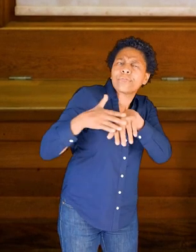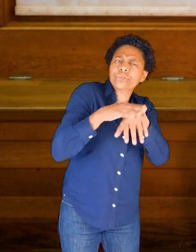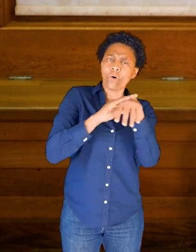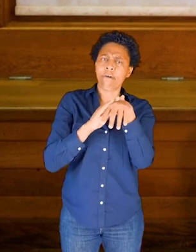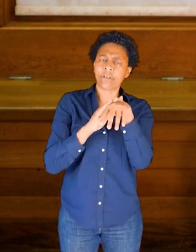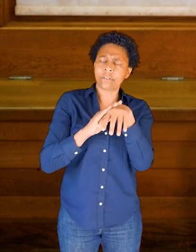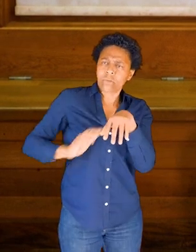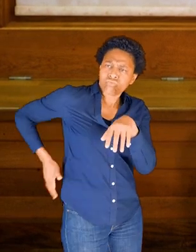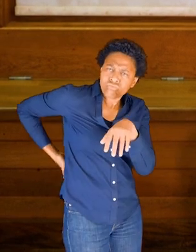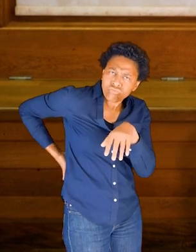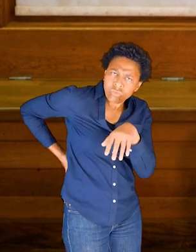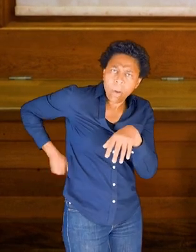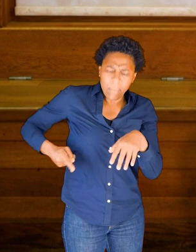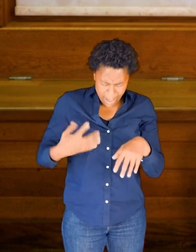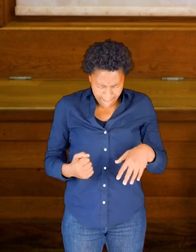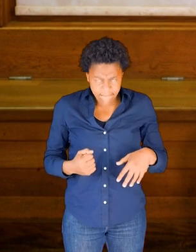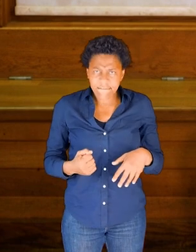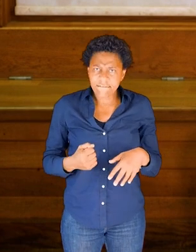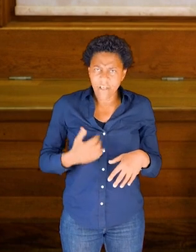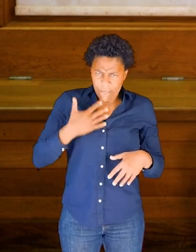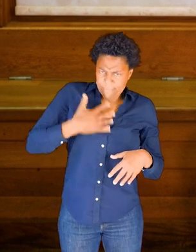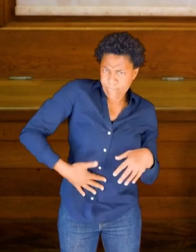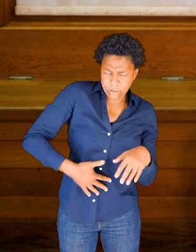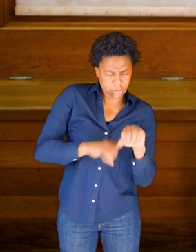But of course I have a front, a front spine and I have a side spine